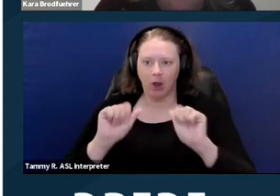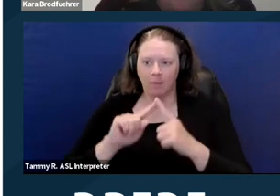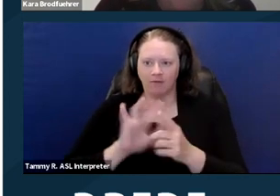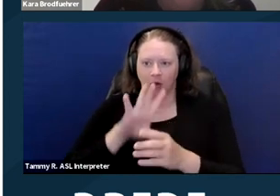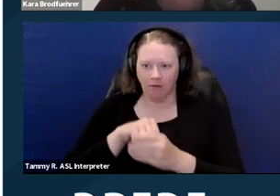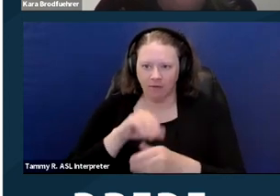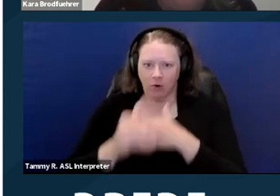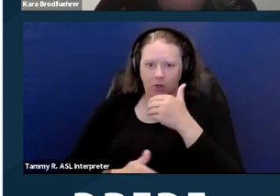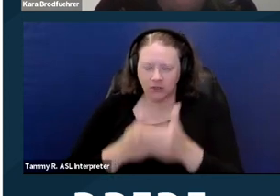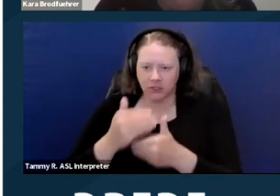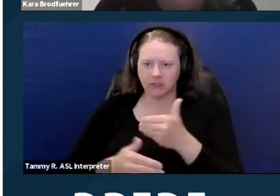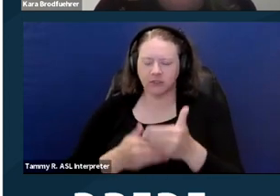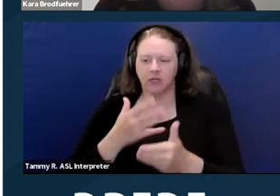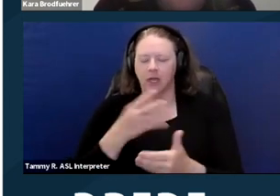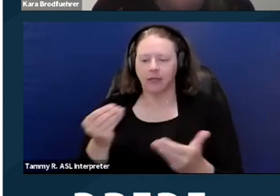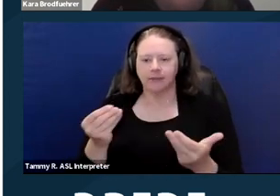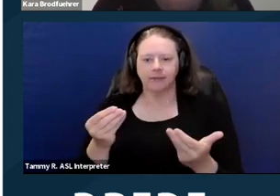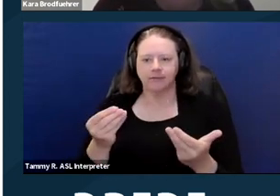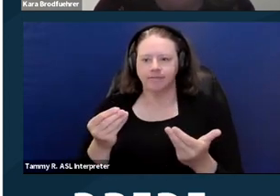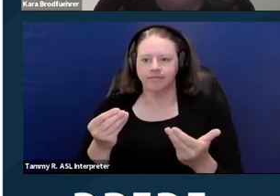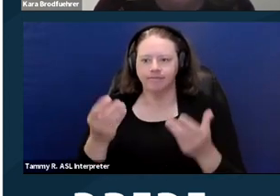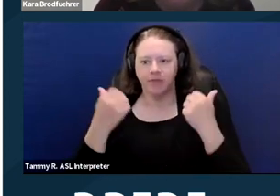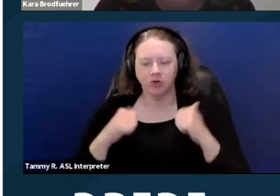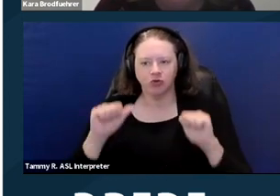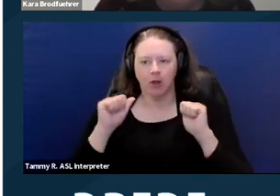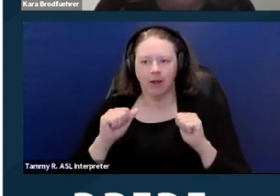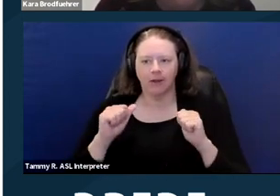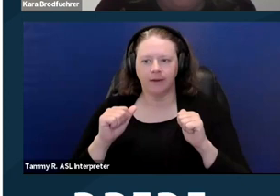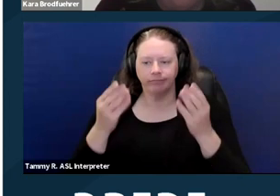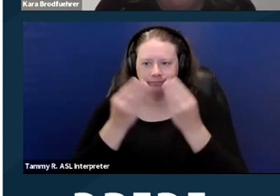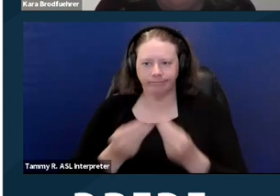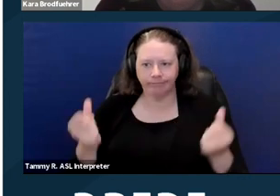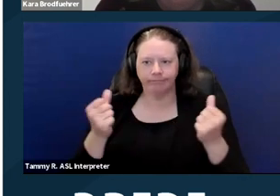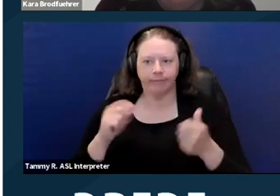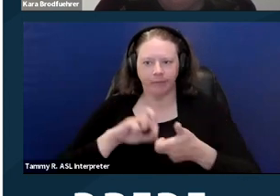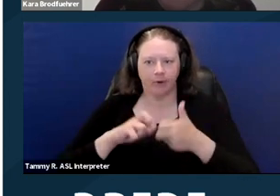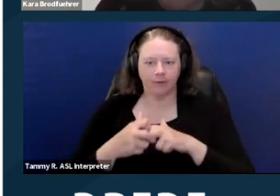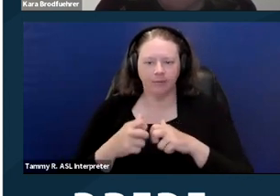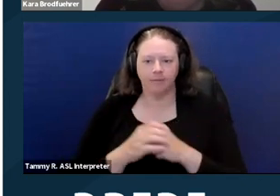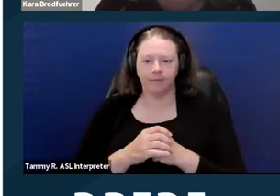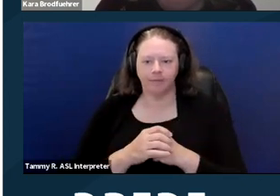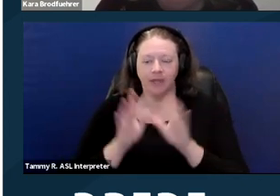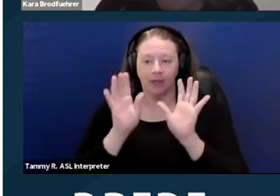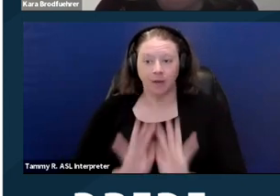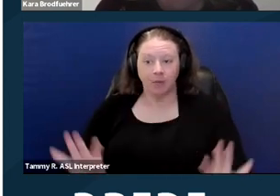and try and come to some type of resolution. It's important that both the complainant,